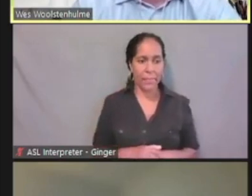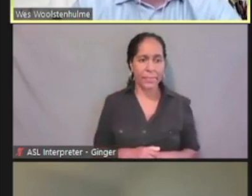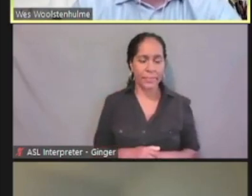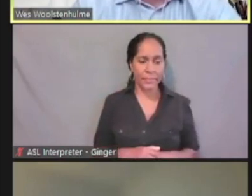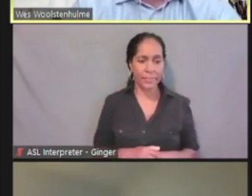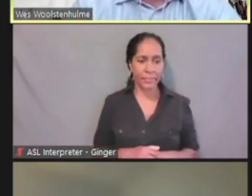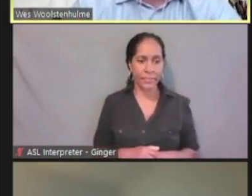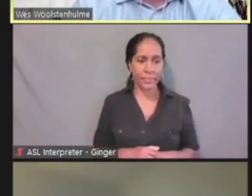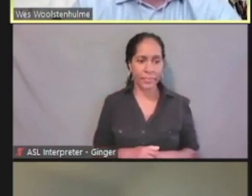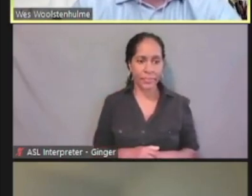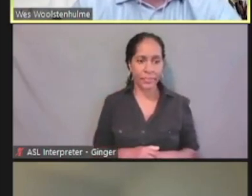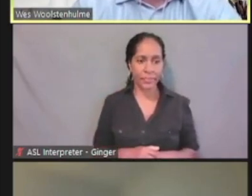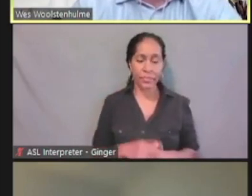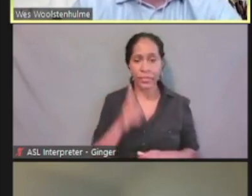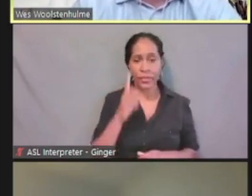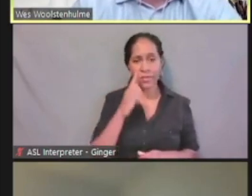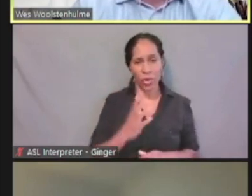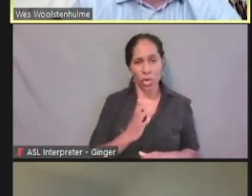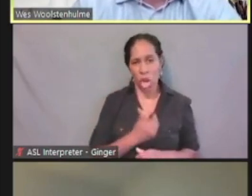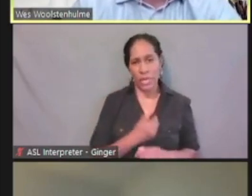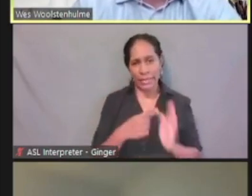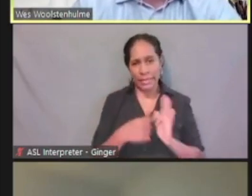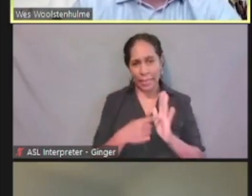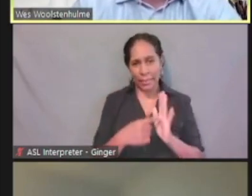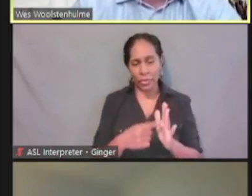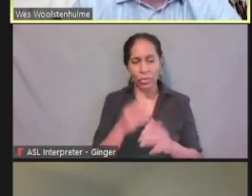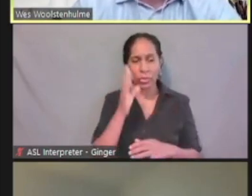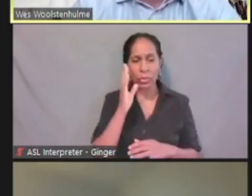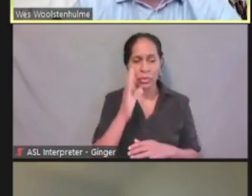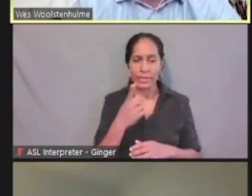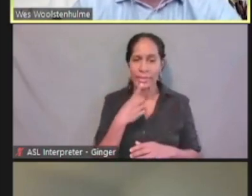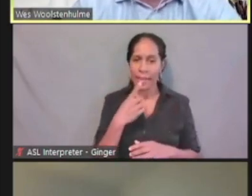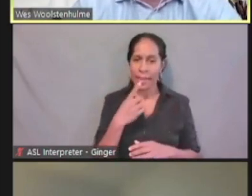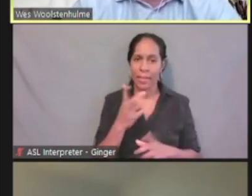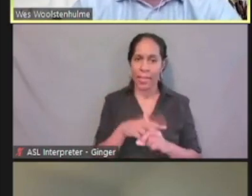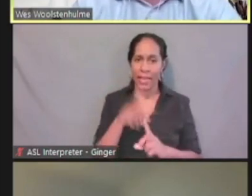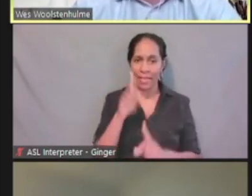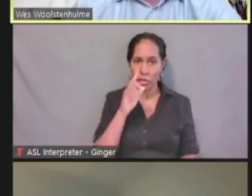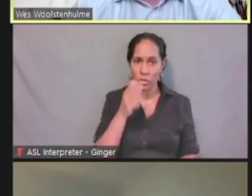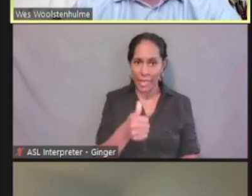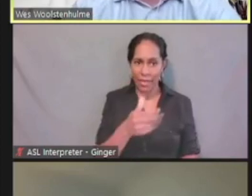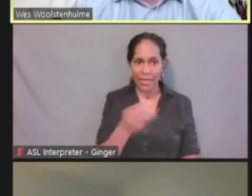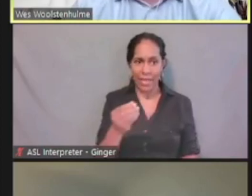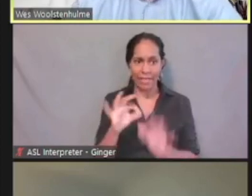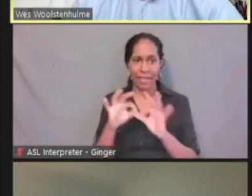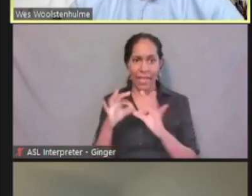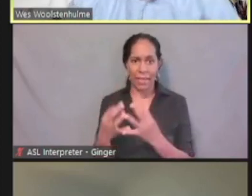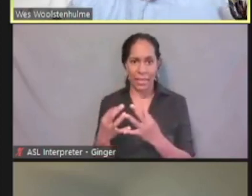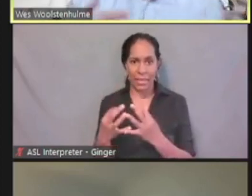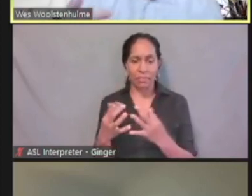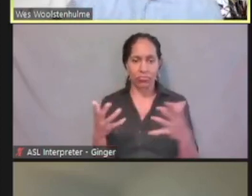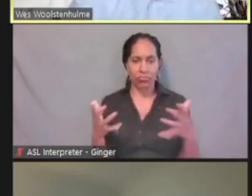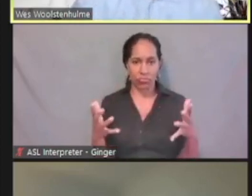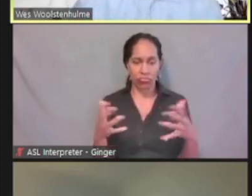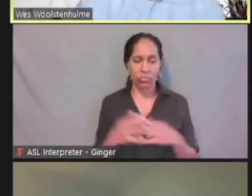For our situation, we're really just gonna say we're applying for myself and my family. And that's where if you are assisting them